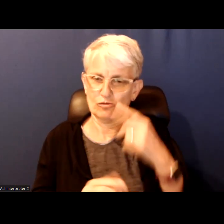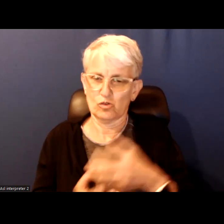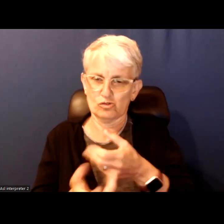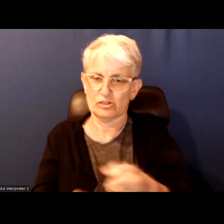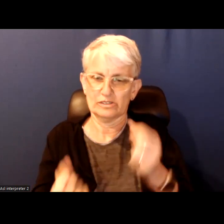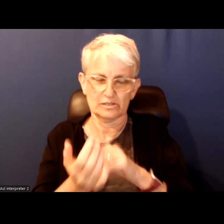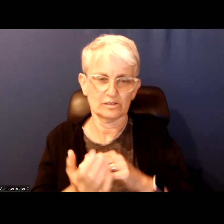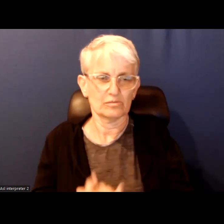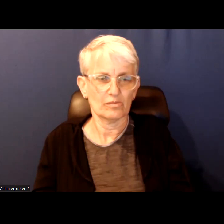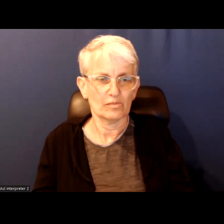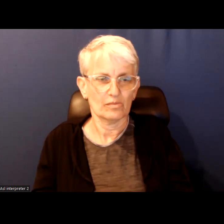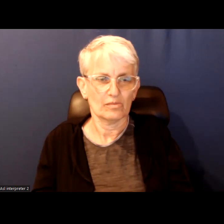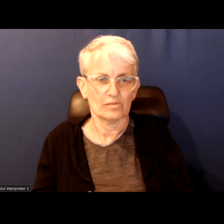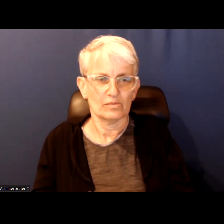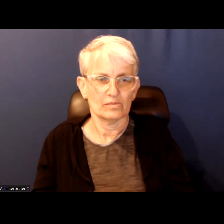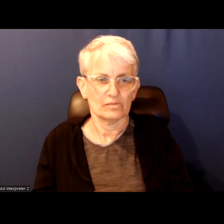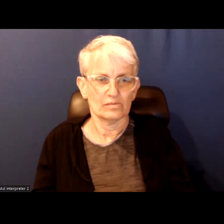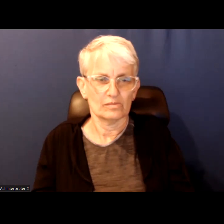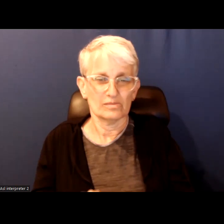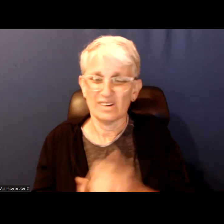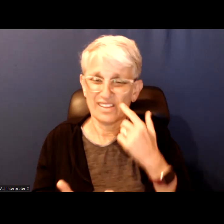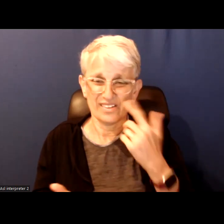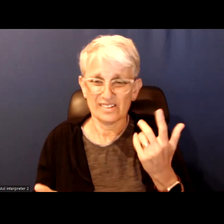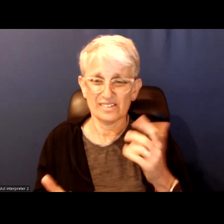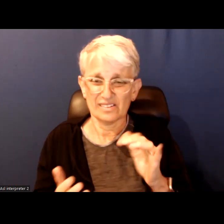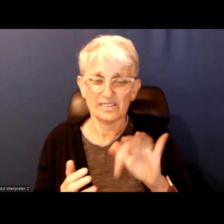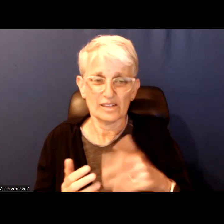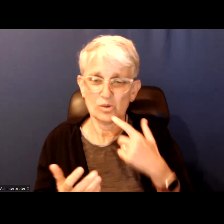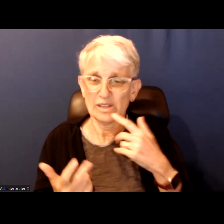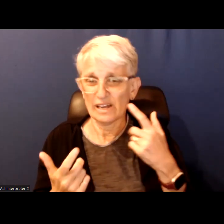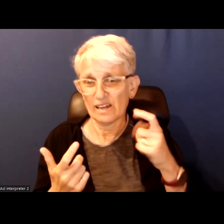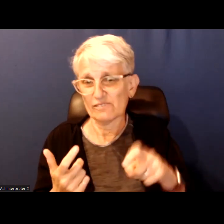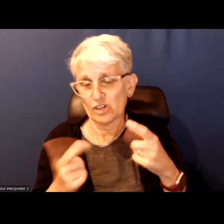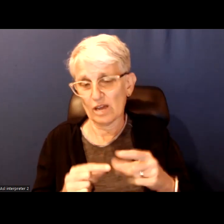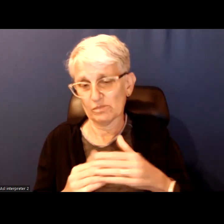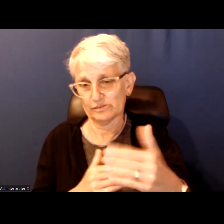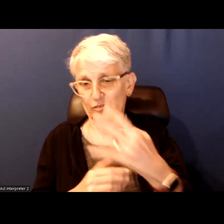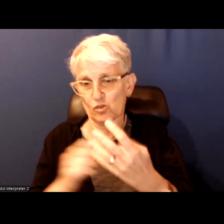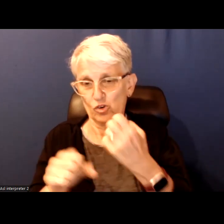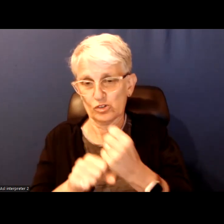And I think that will ideally have to happen over the next four years.